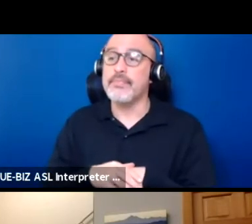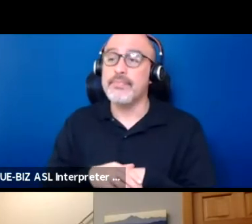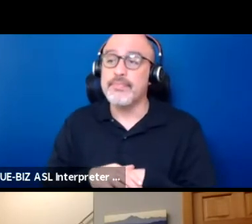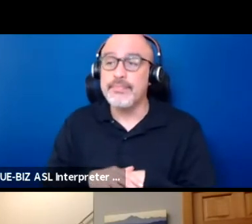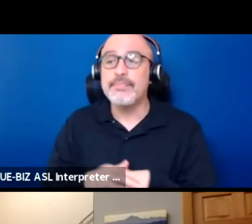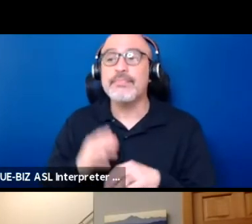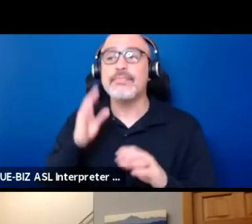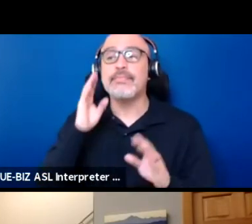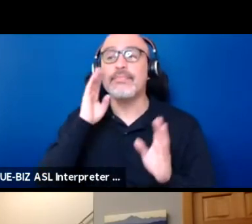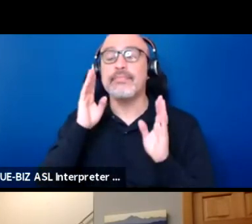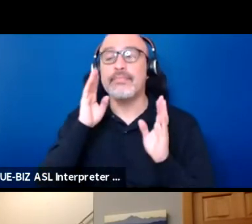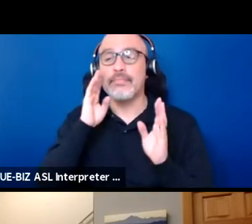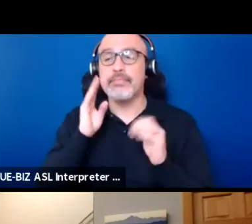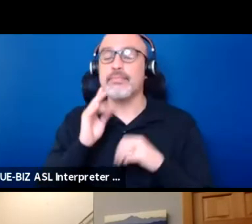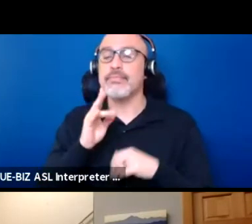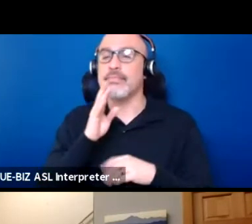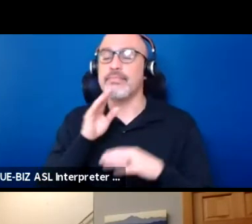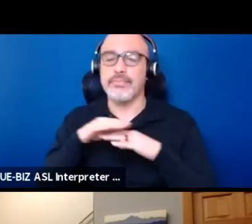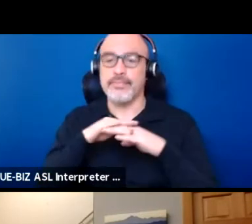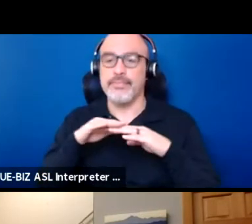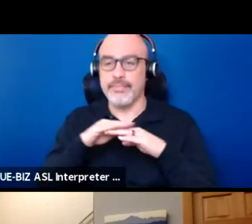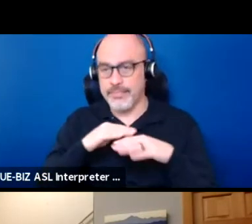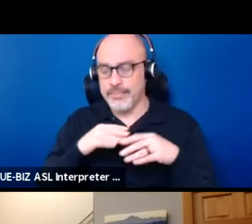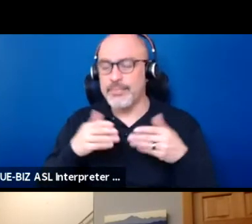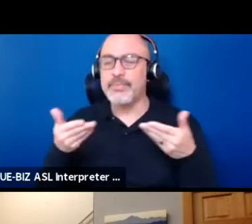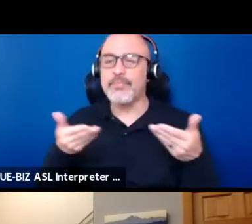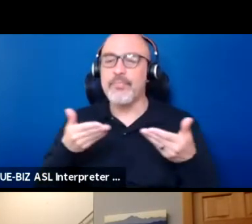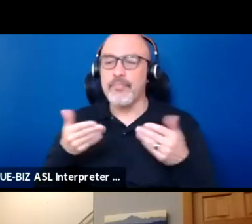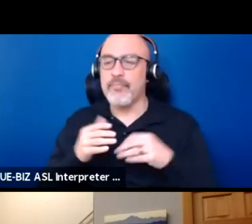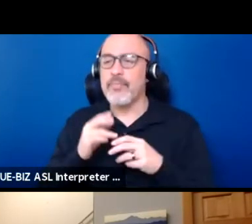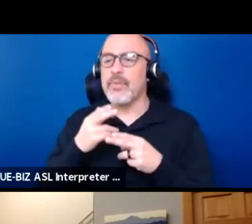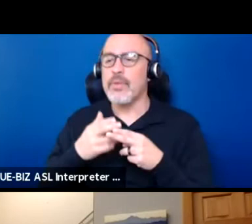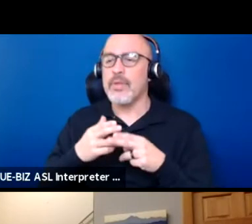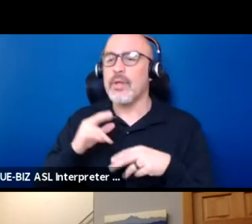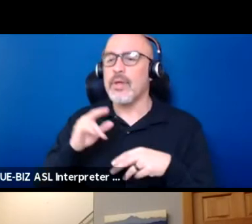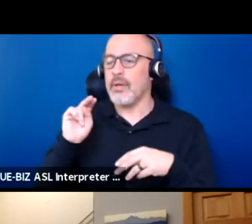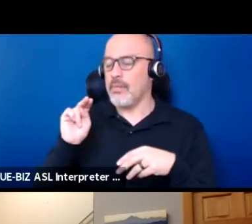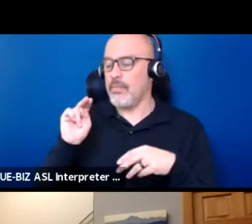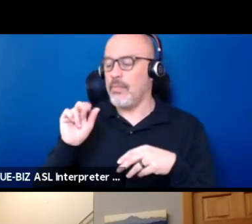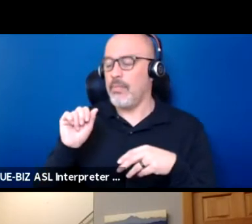(speaking in foreign language) Greetings, relatives. My name is for Fern Naomi Renville.